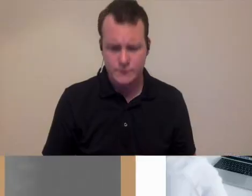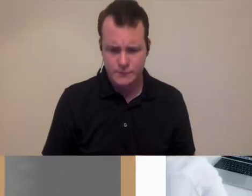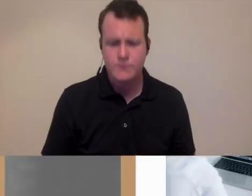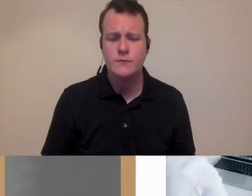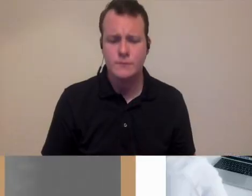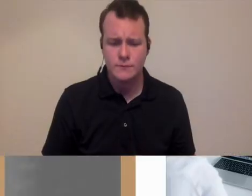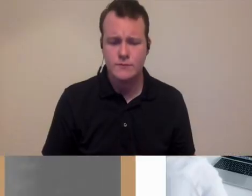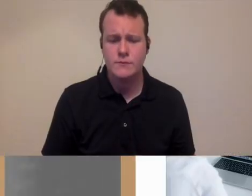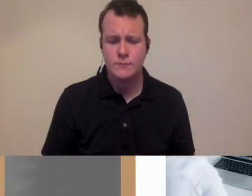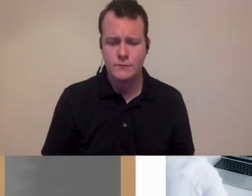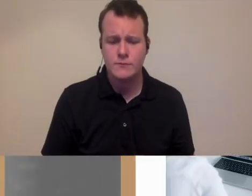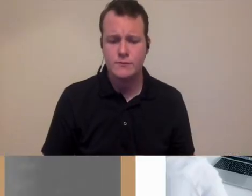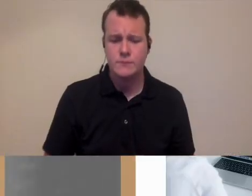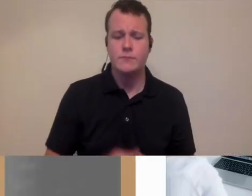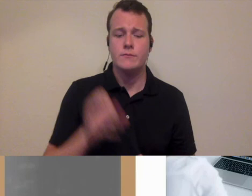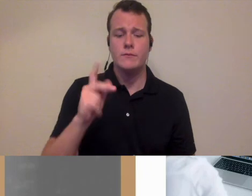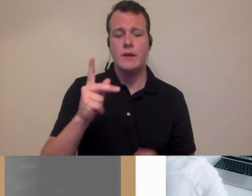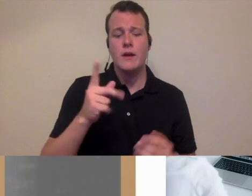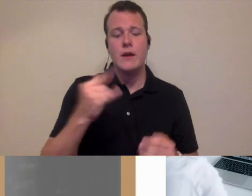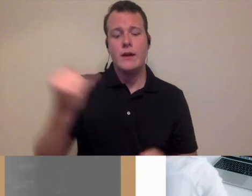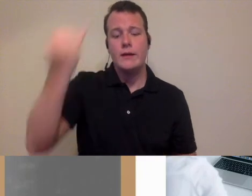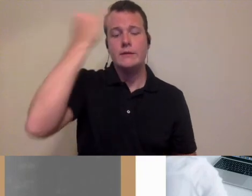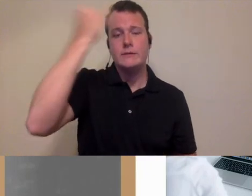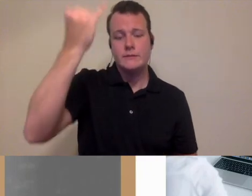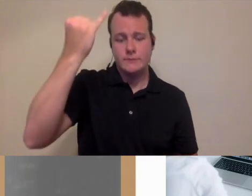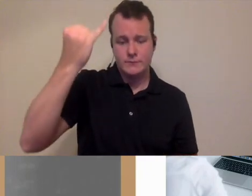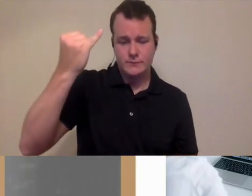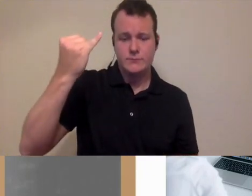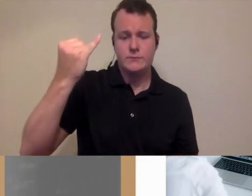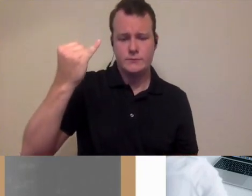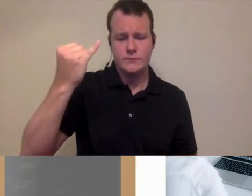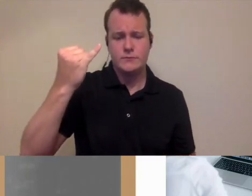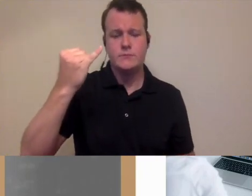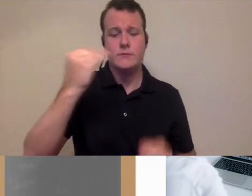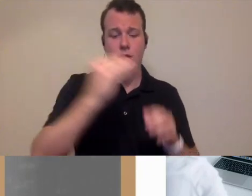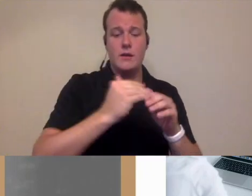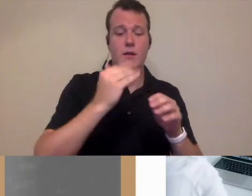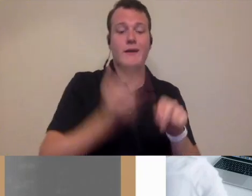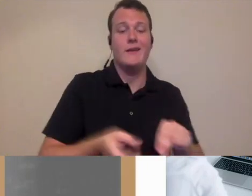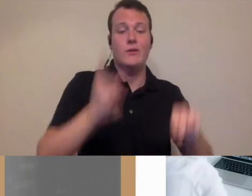the idea overall is to increase patient access and decrease staff workloads the